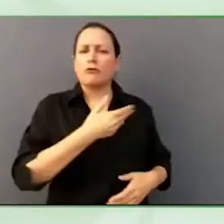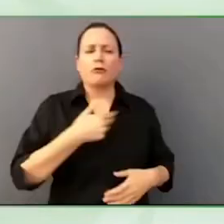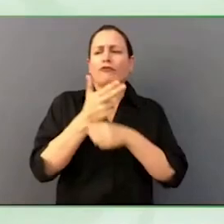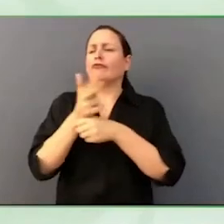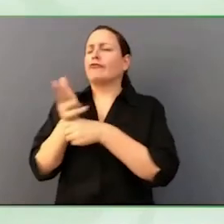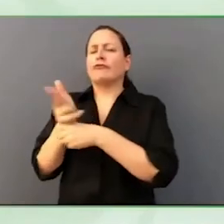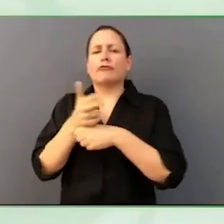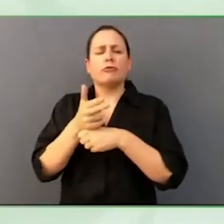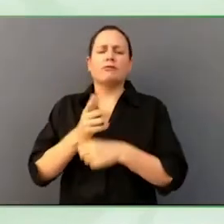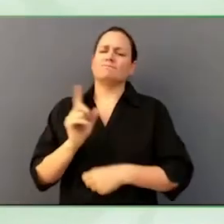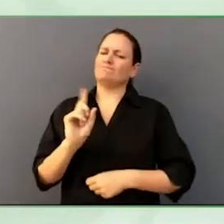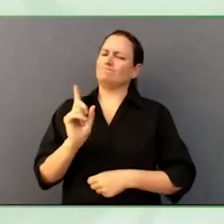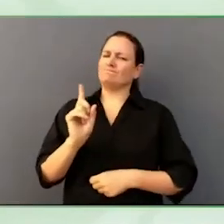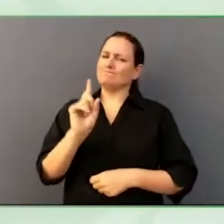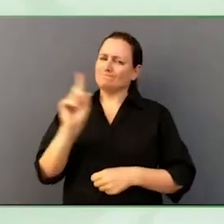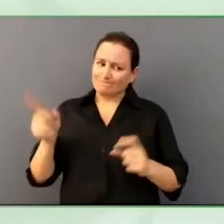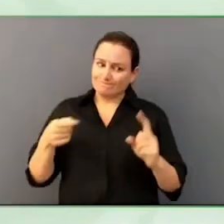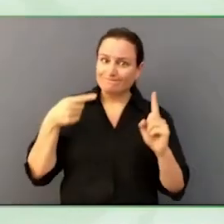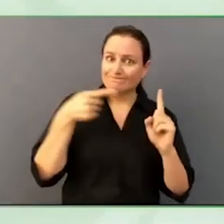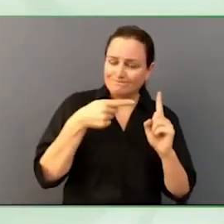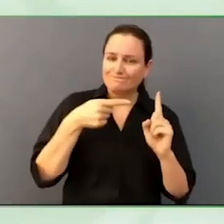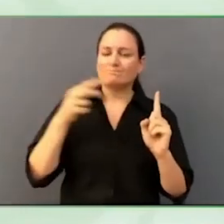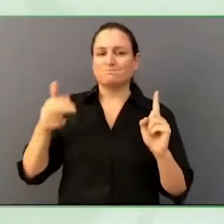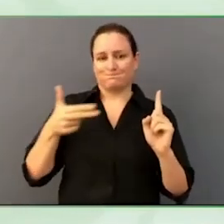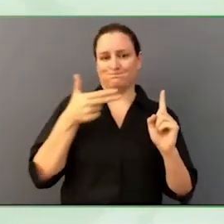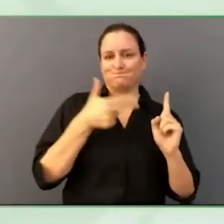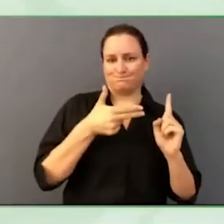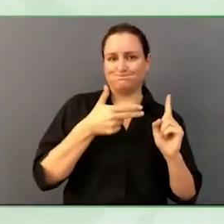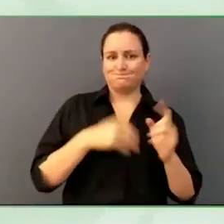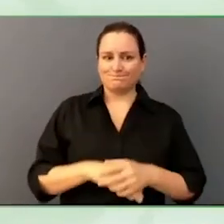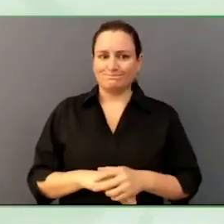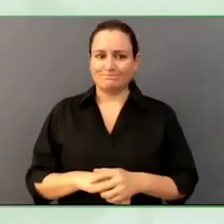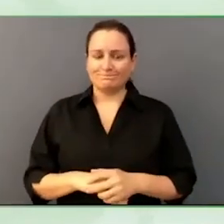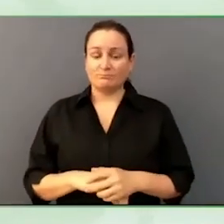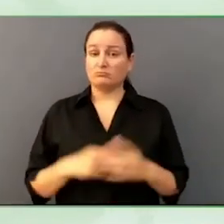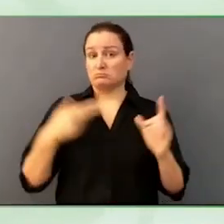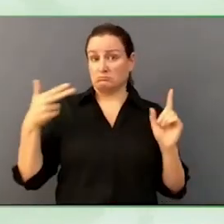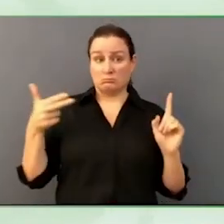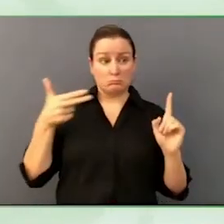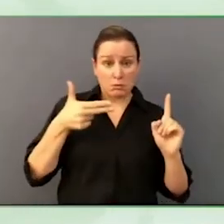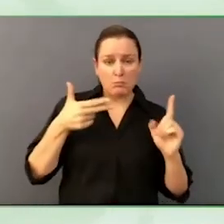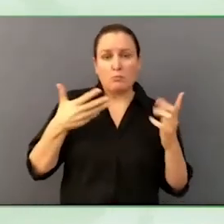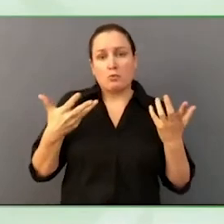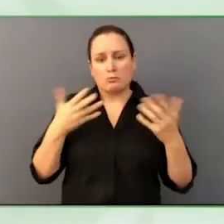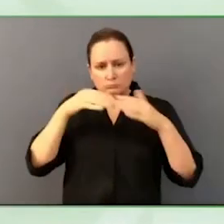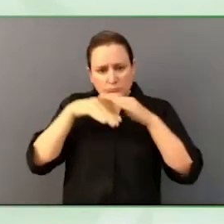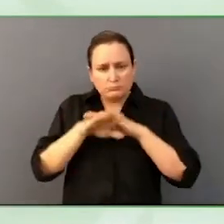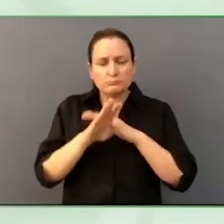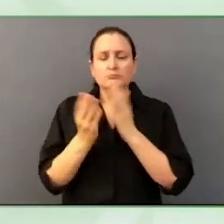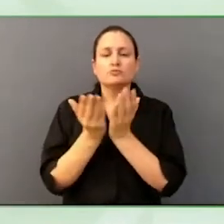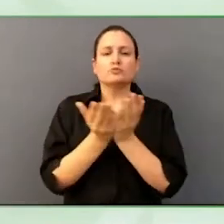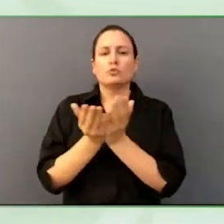source of information, those whose views are worth exploring, integrating in the stories.